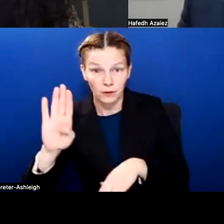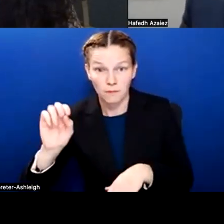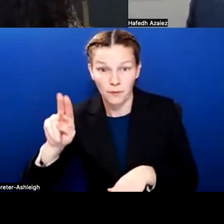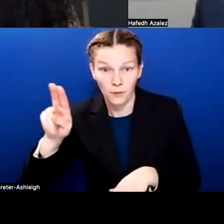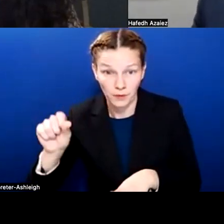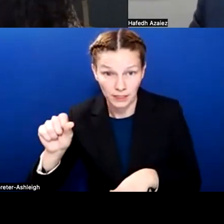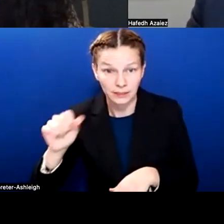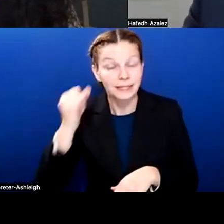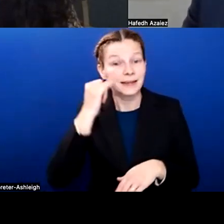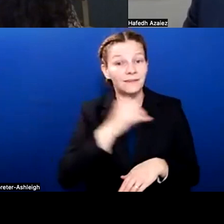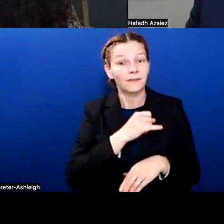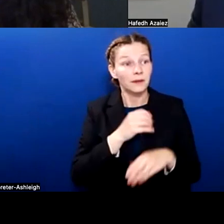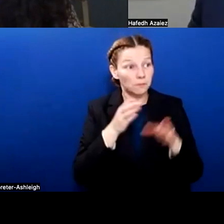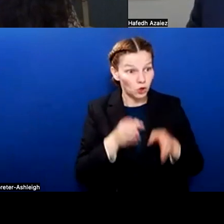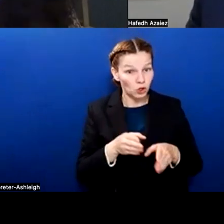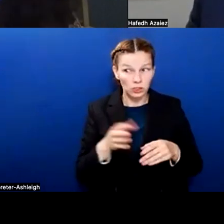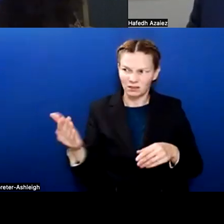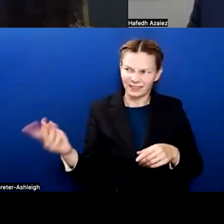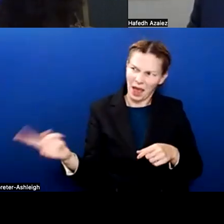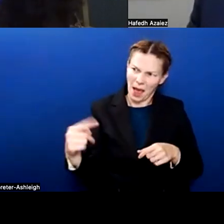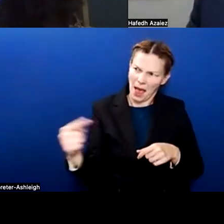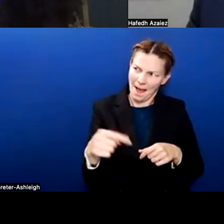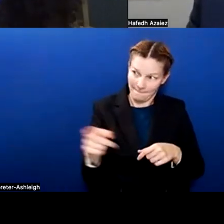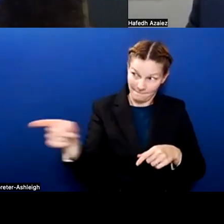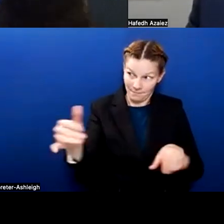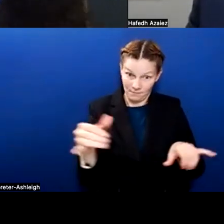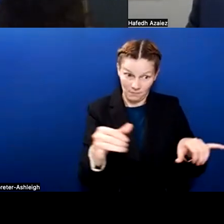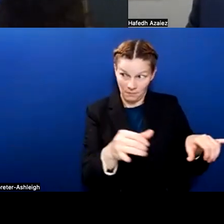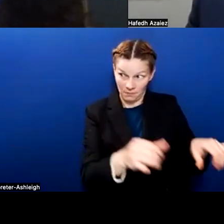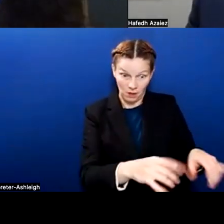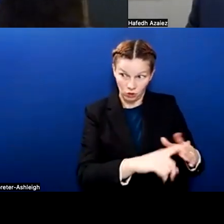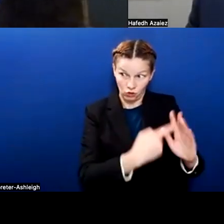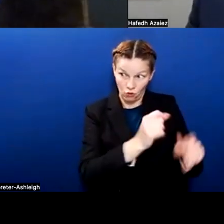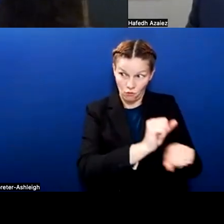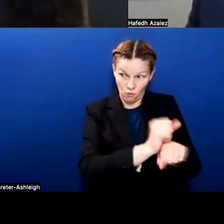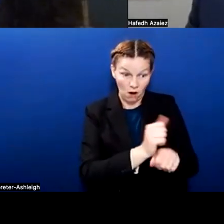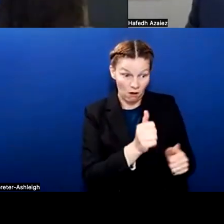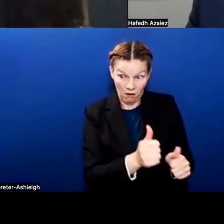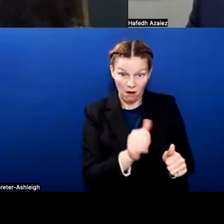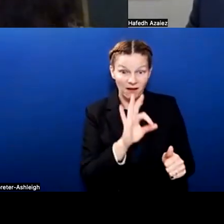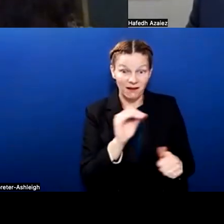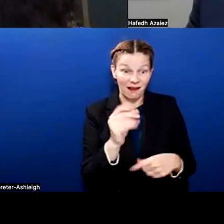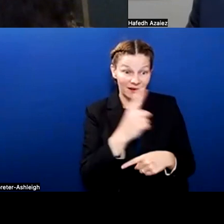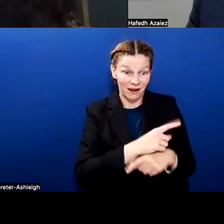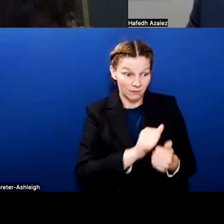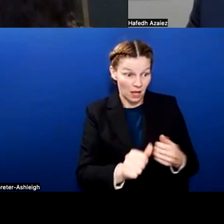and stays with us for a minimum of 90 days, they can receive $500. And so that's been a really successful program as well.